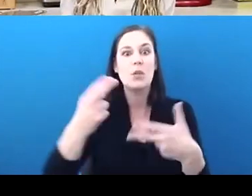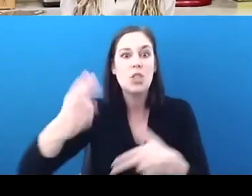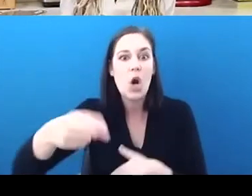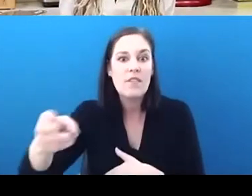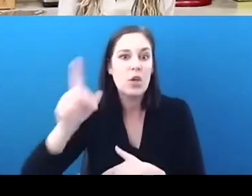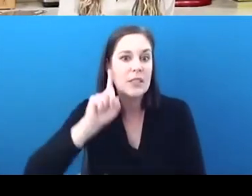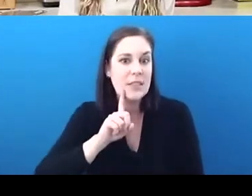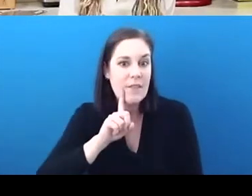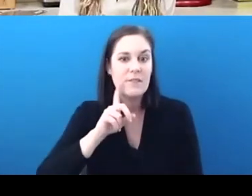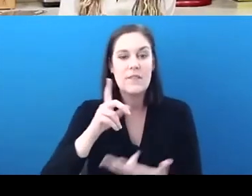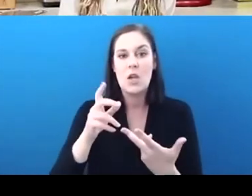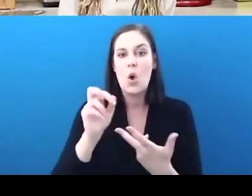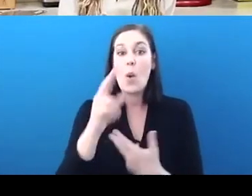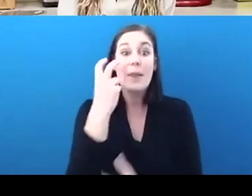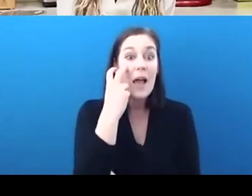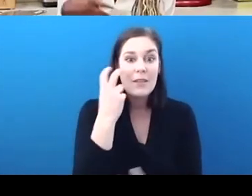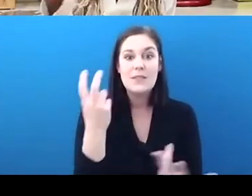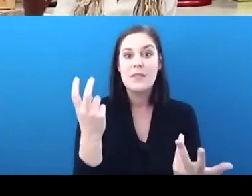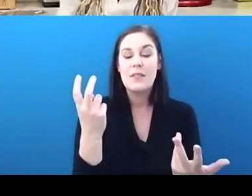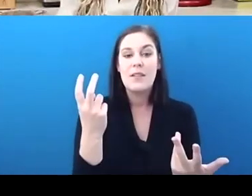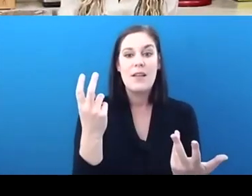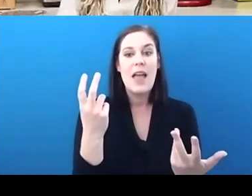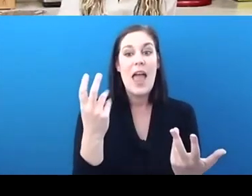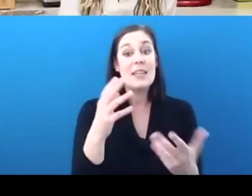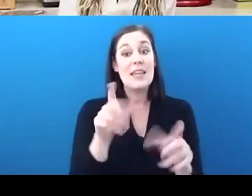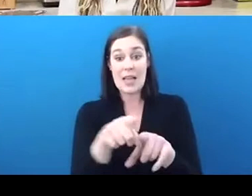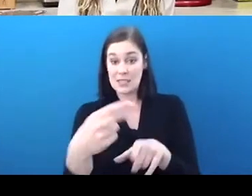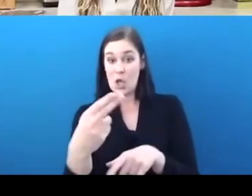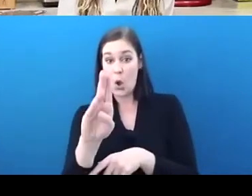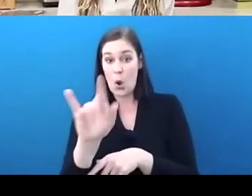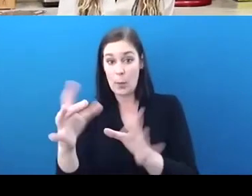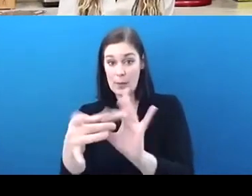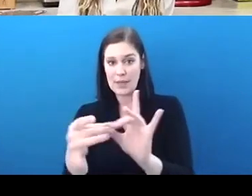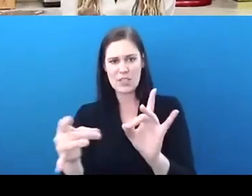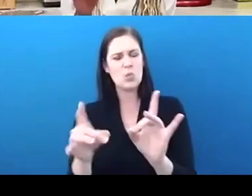or someone that's blind and as Hoby mentioned, it's really important that we touch base